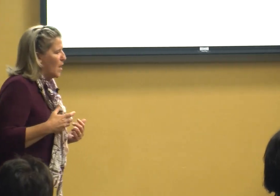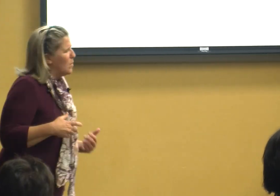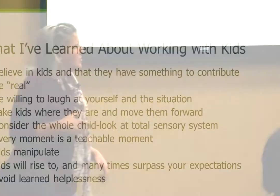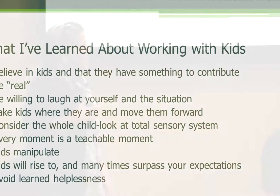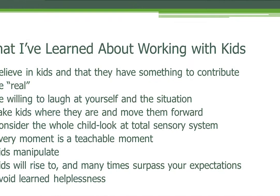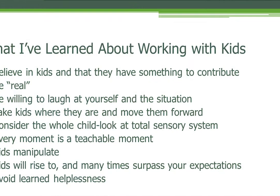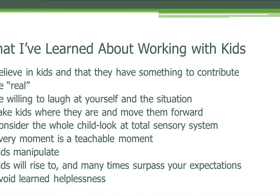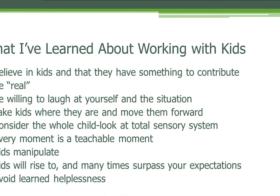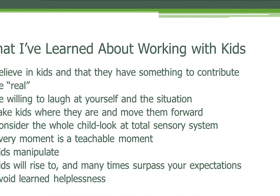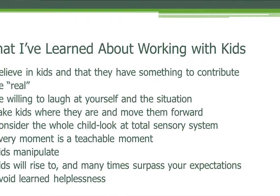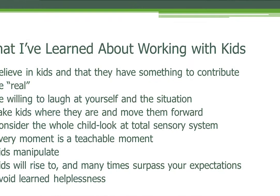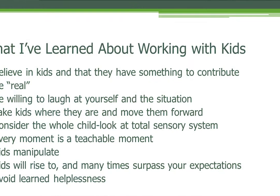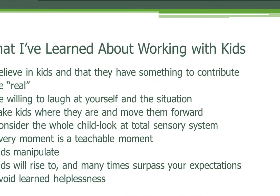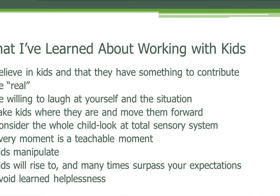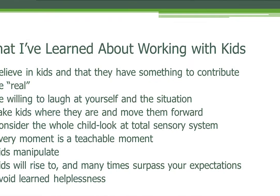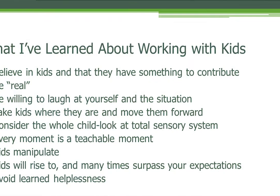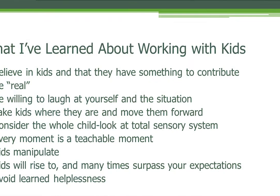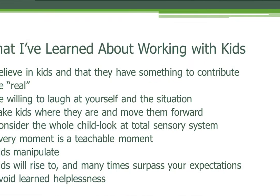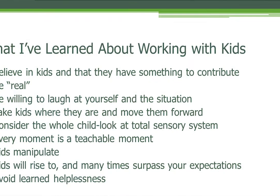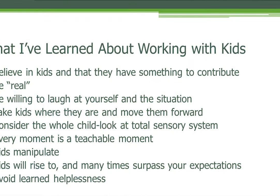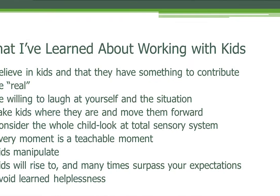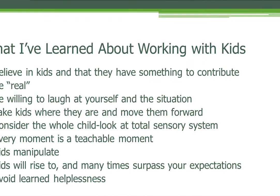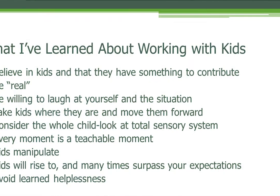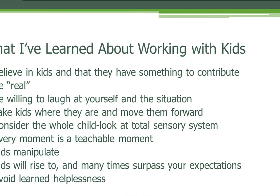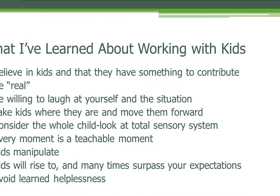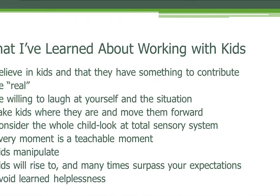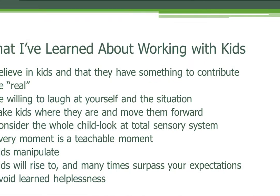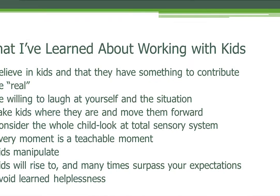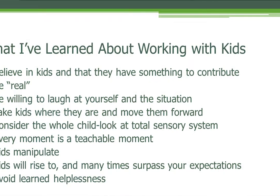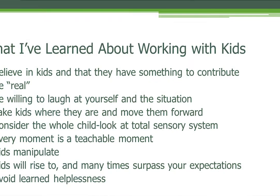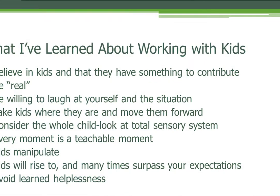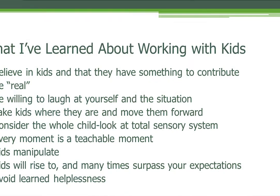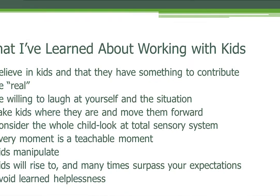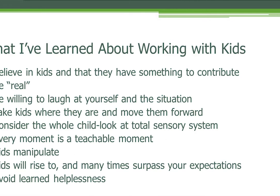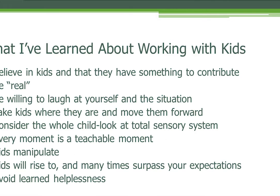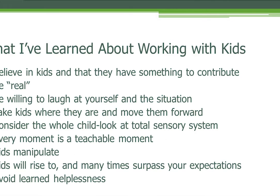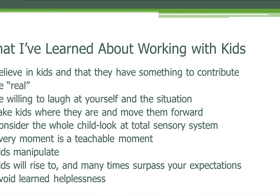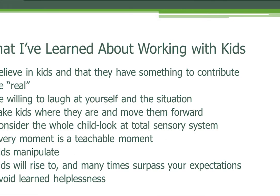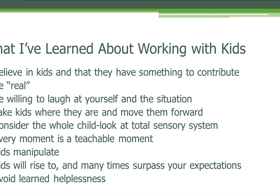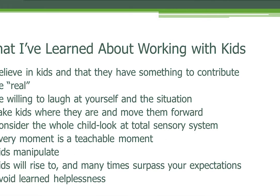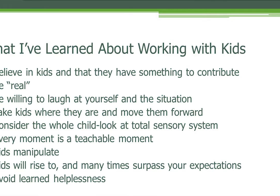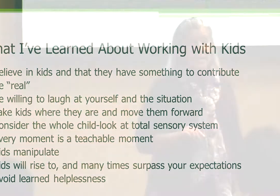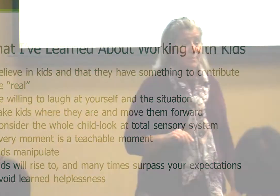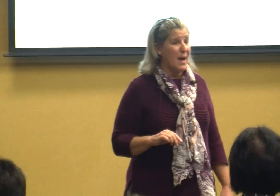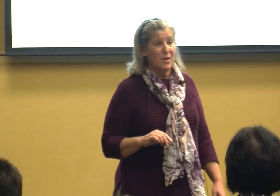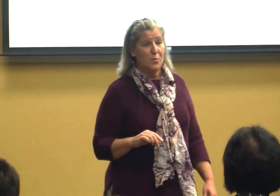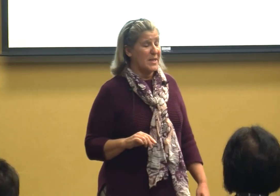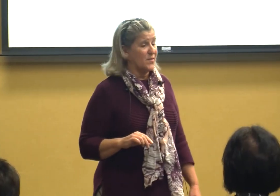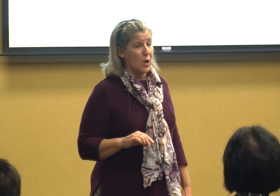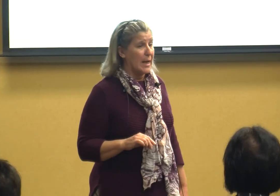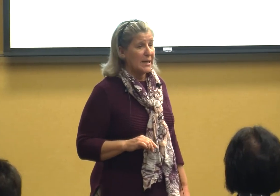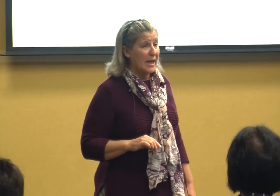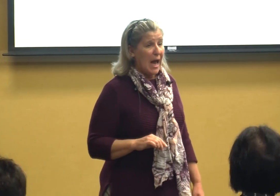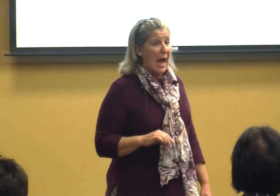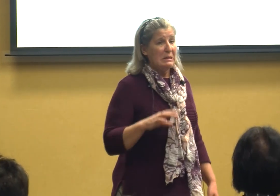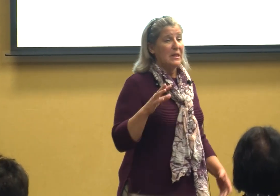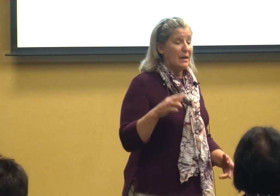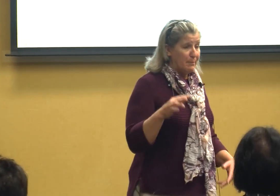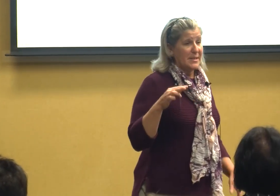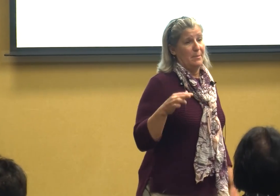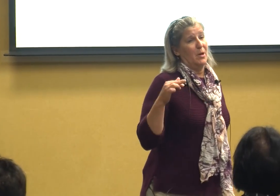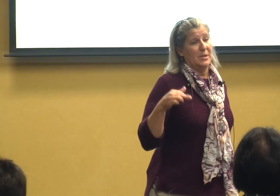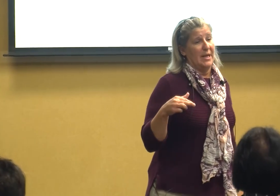child looking at that total sensory system that OT was my new best friend I love me some motifs